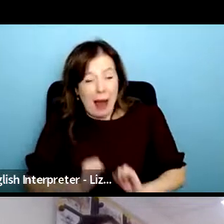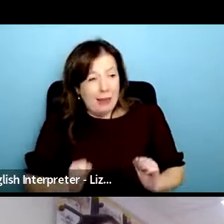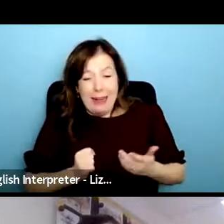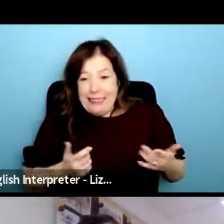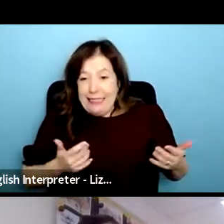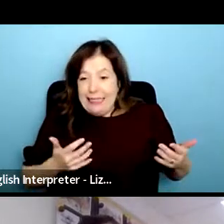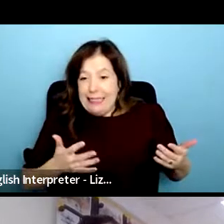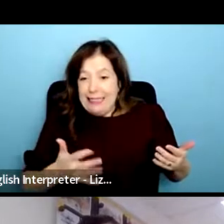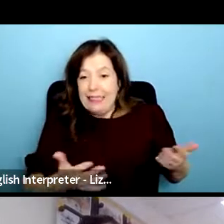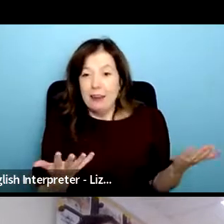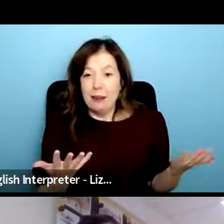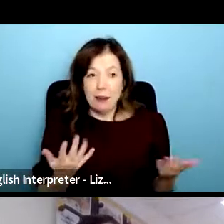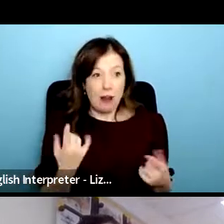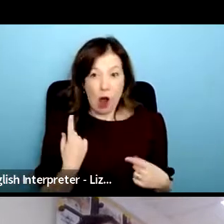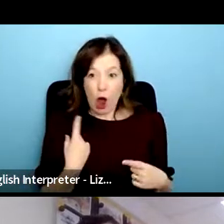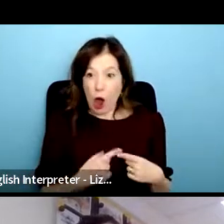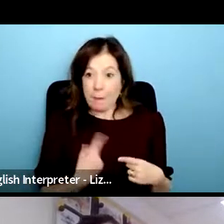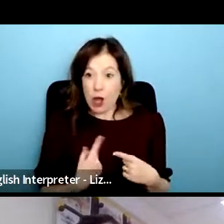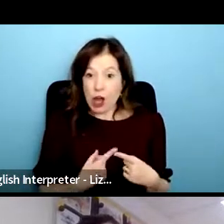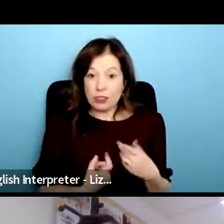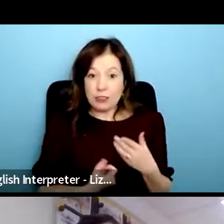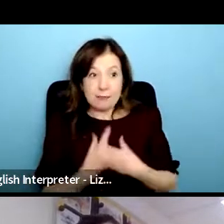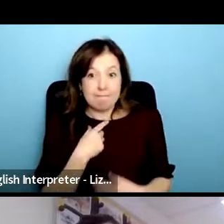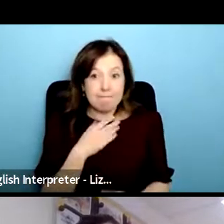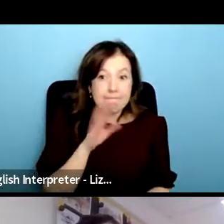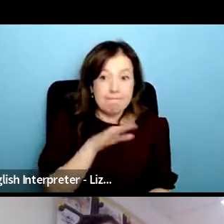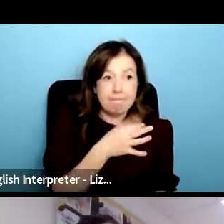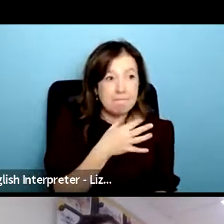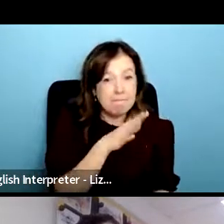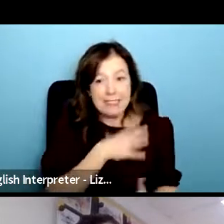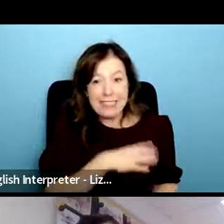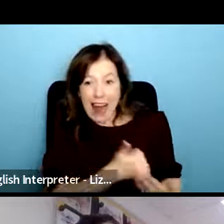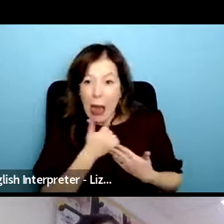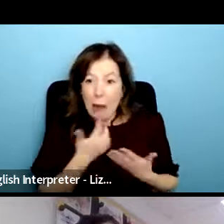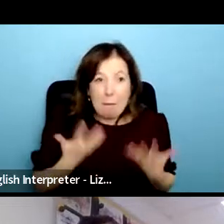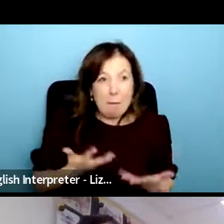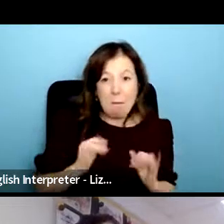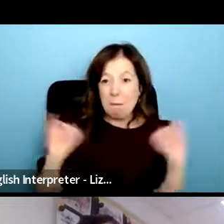in emergency settings like asking for help and then just being taken and then not being taken